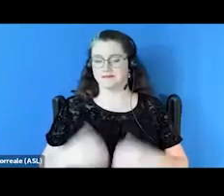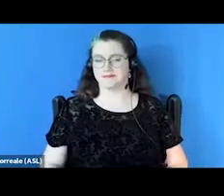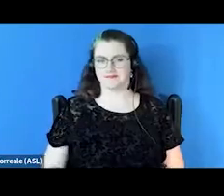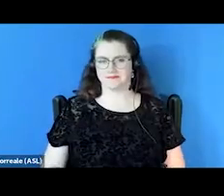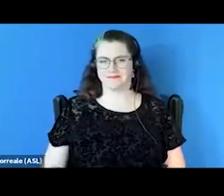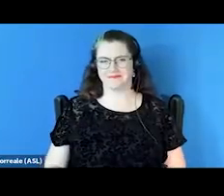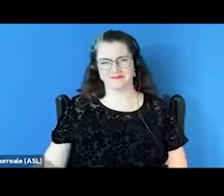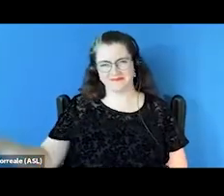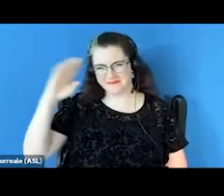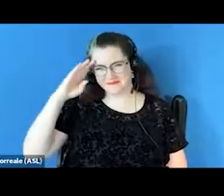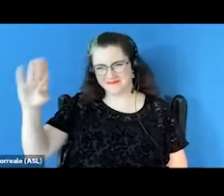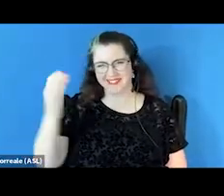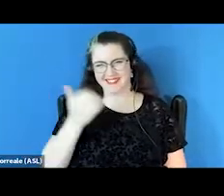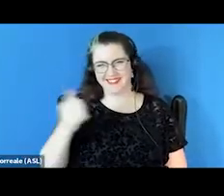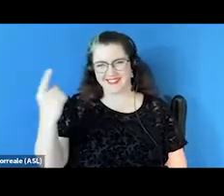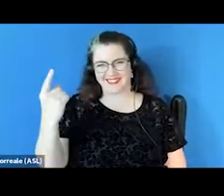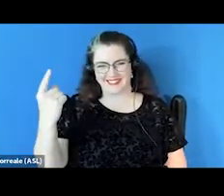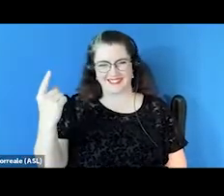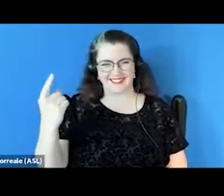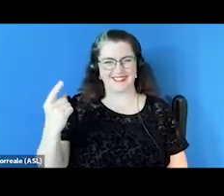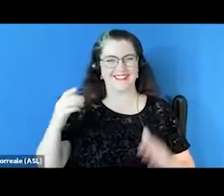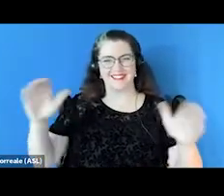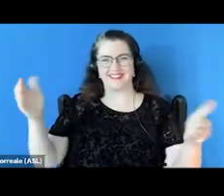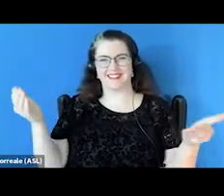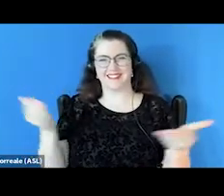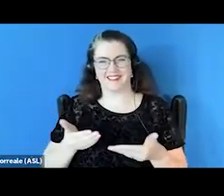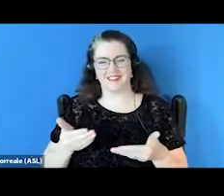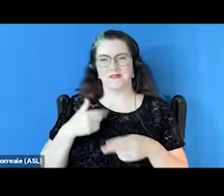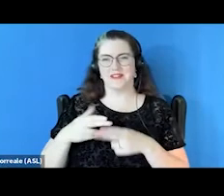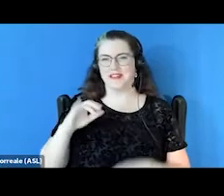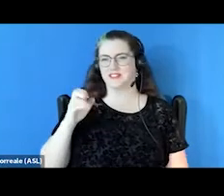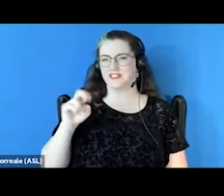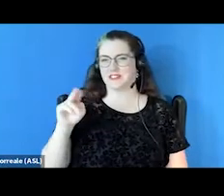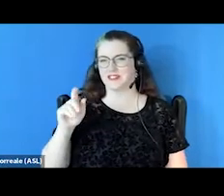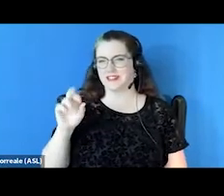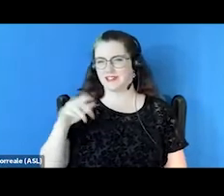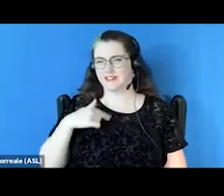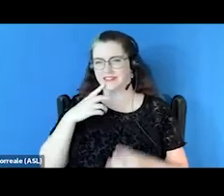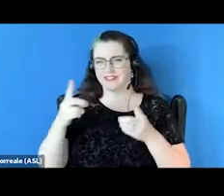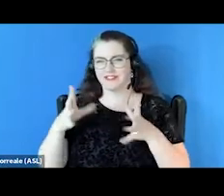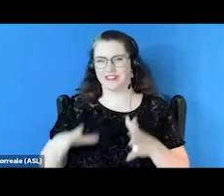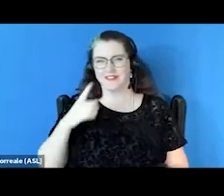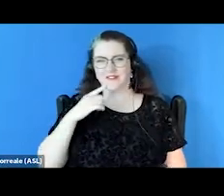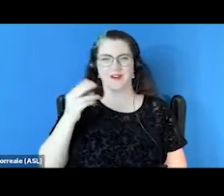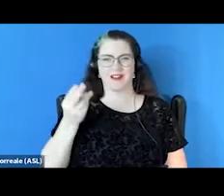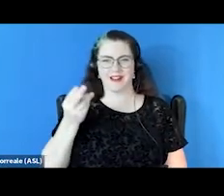All right, hi everyone and welcome. I'm Jen Elder, I'm the Director of the Homeless and Housing Resource Center.